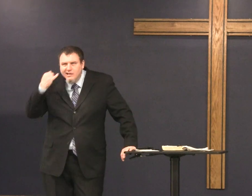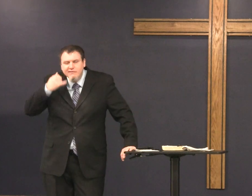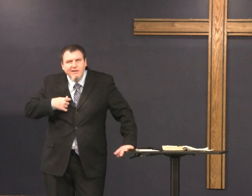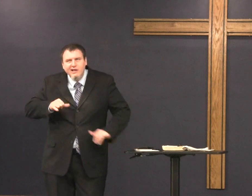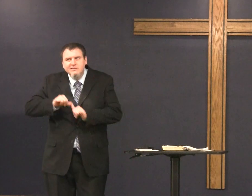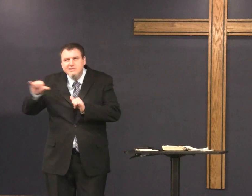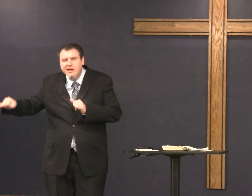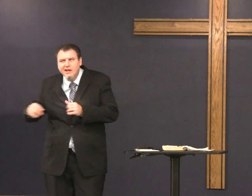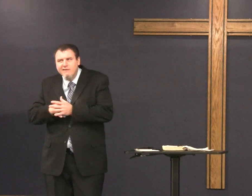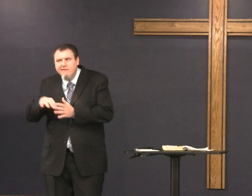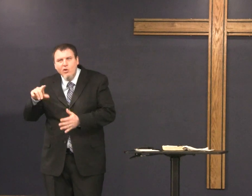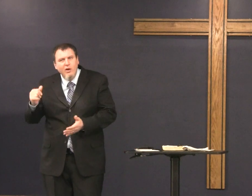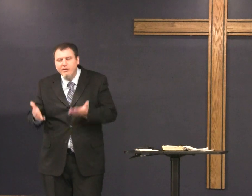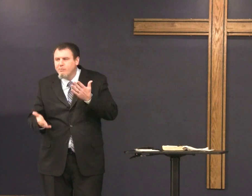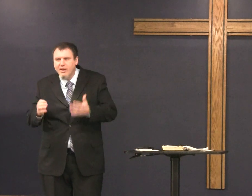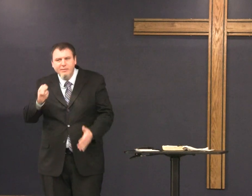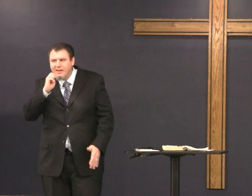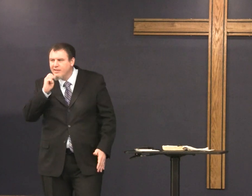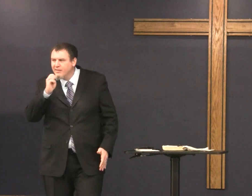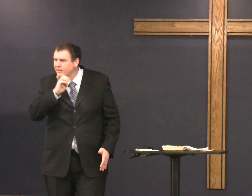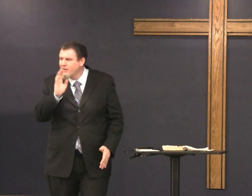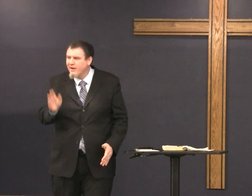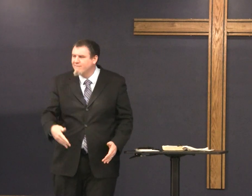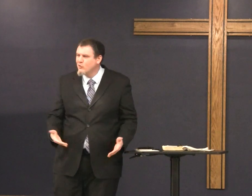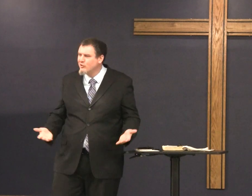I sometimes try to imagine if I'd stayed in Florida